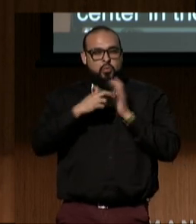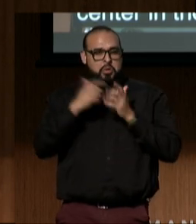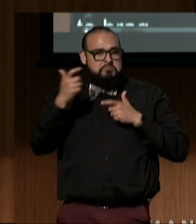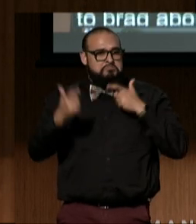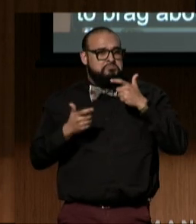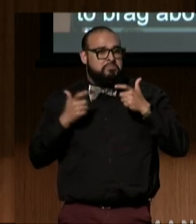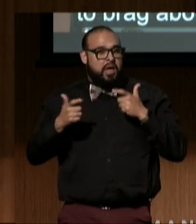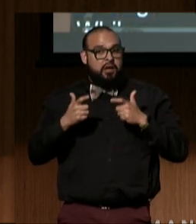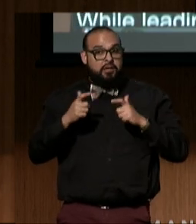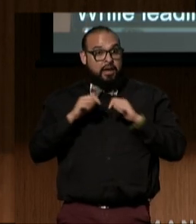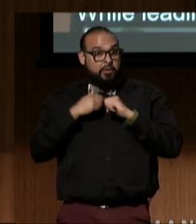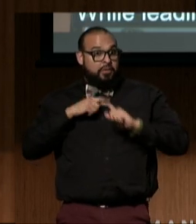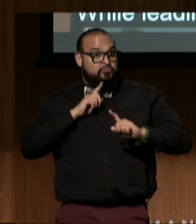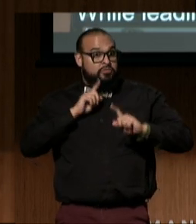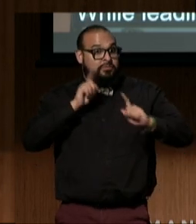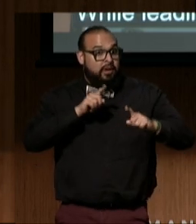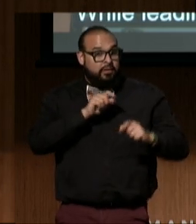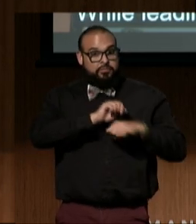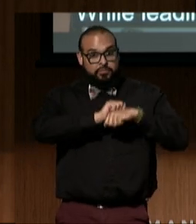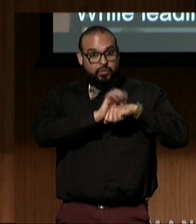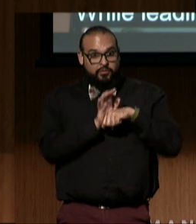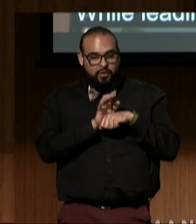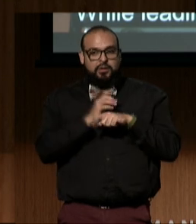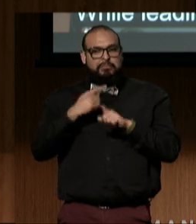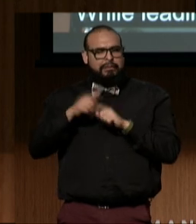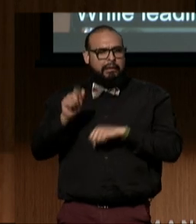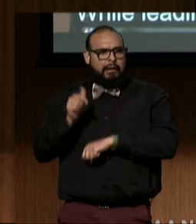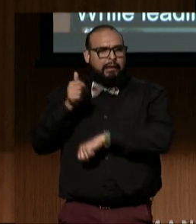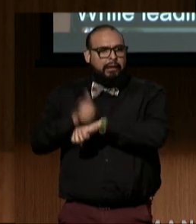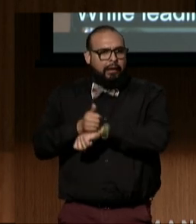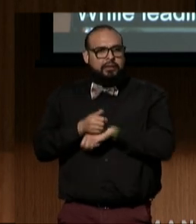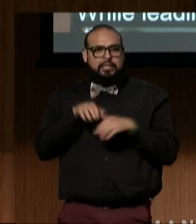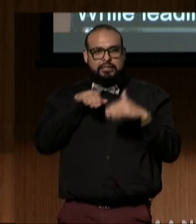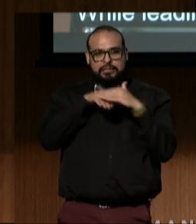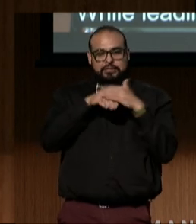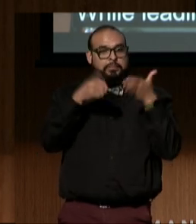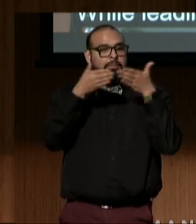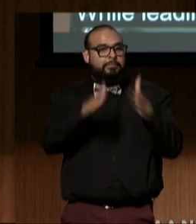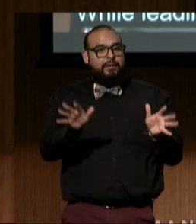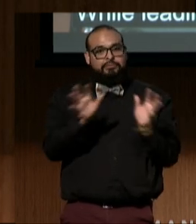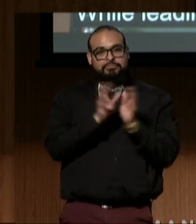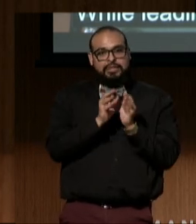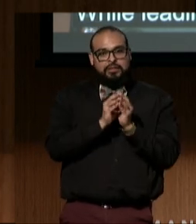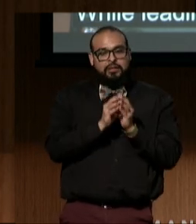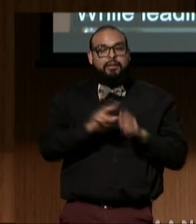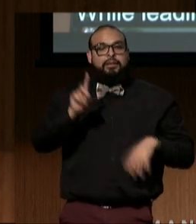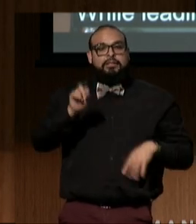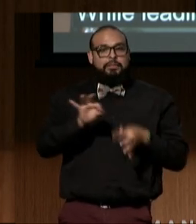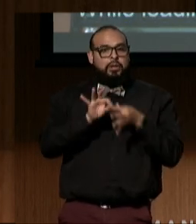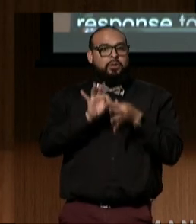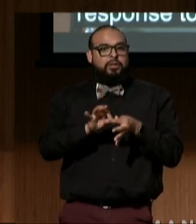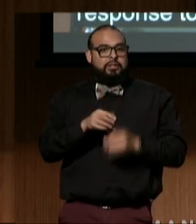to COVID, including establishing accessible public meetings and disability-specific vaccine clinics.